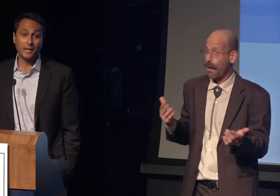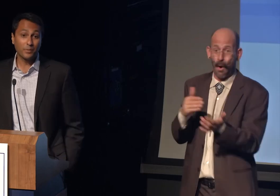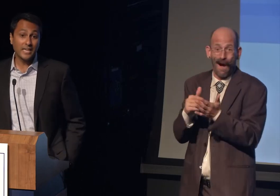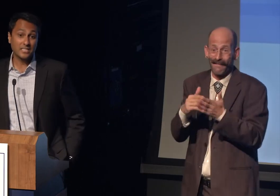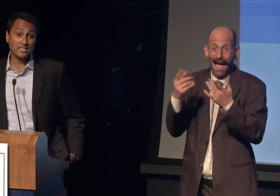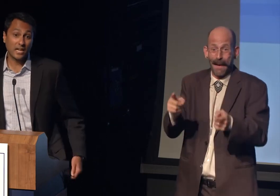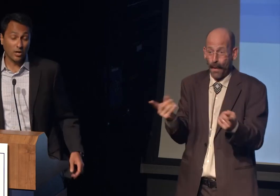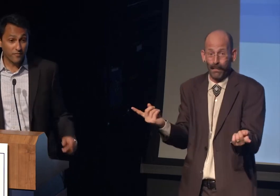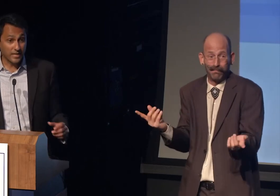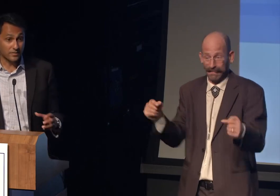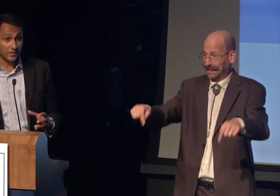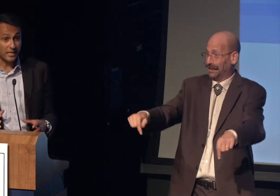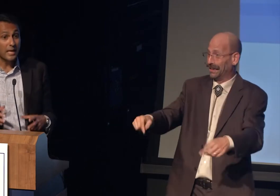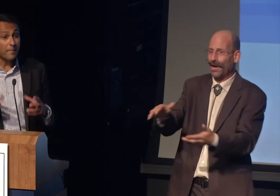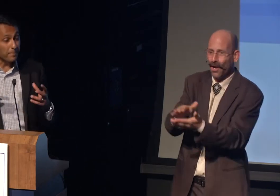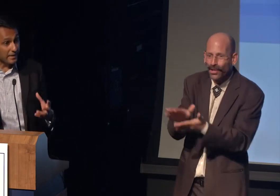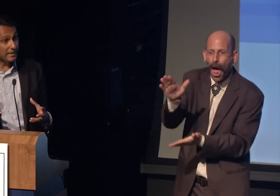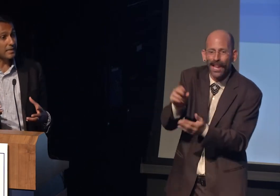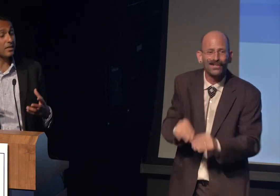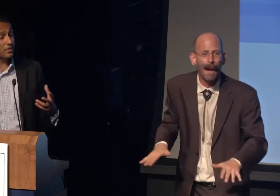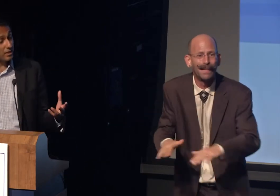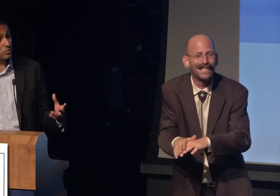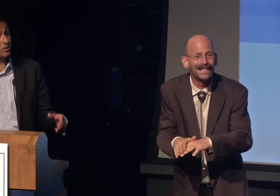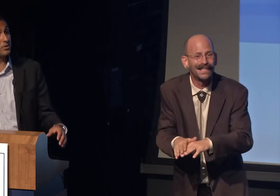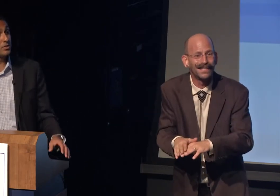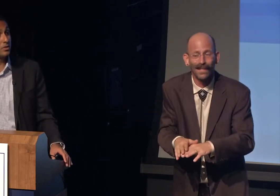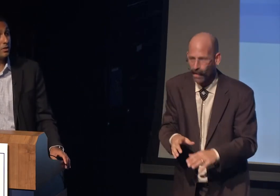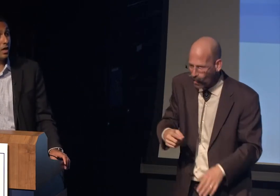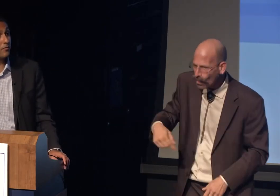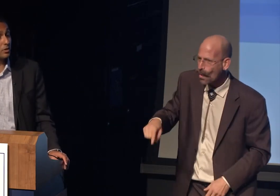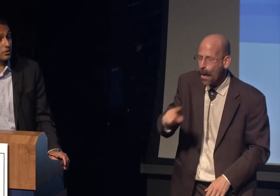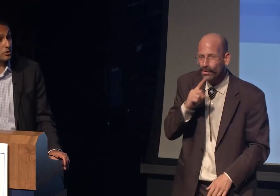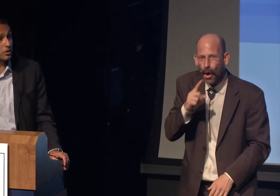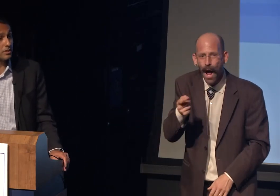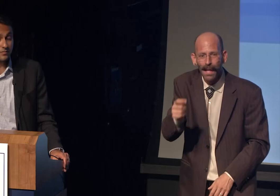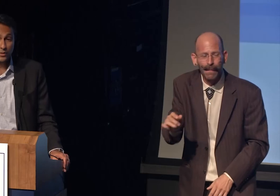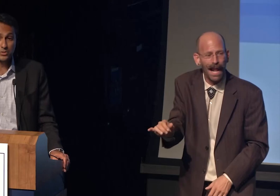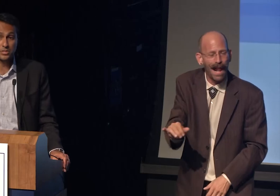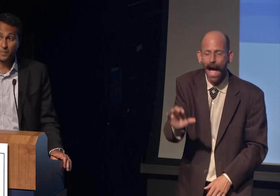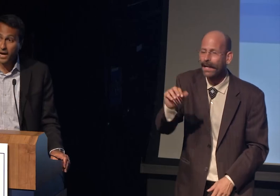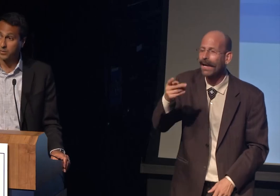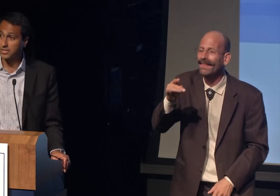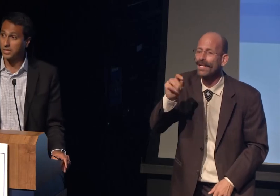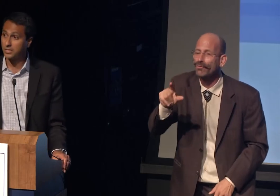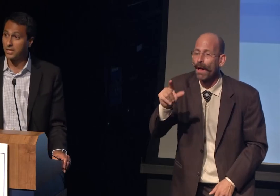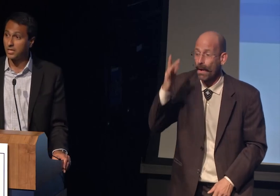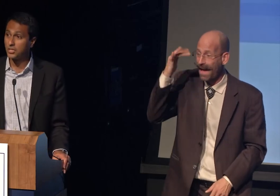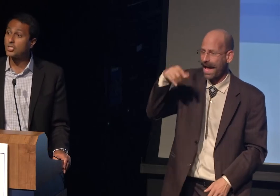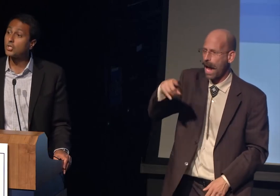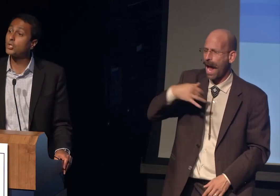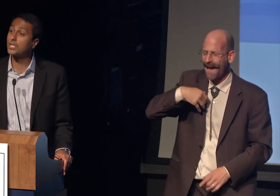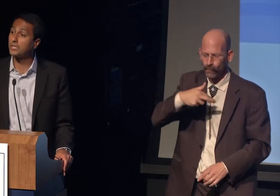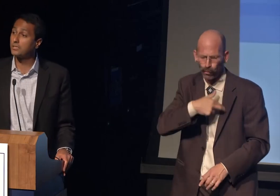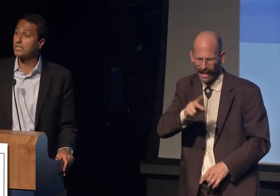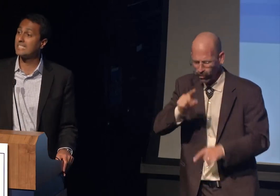on places that are effectively mini-cathedrals of religiously diverse democracies,